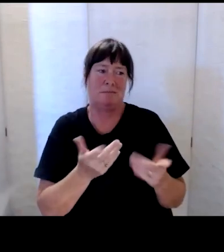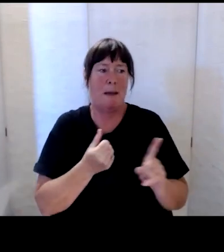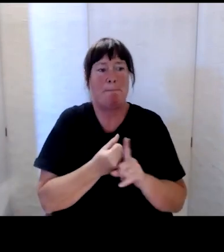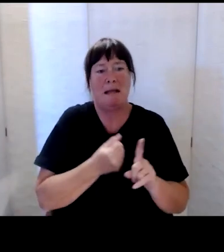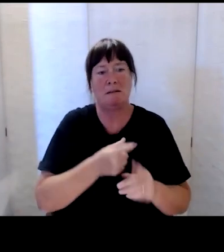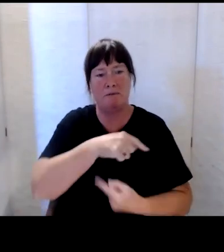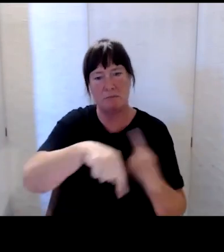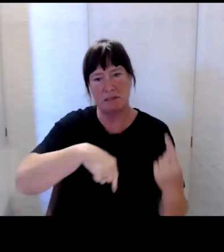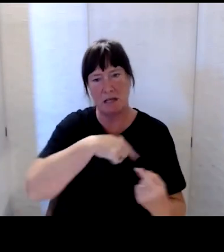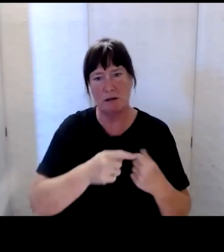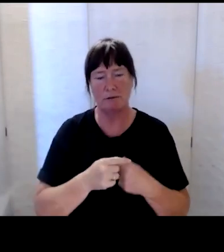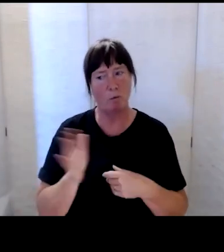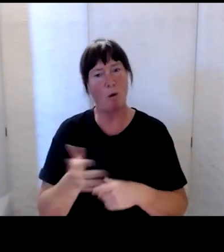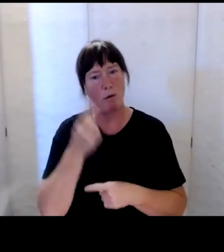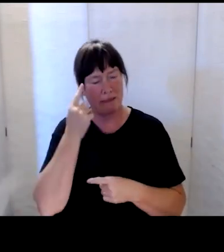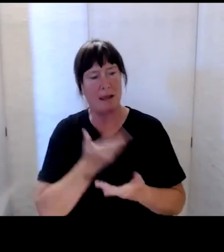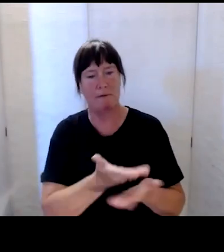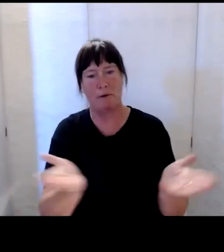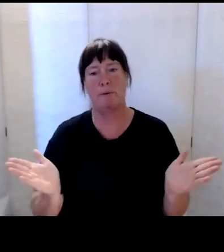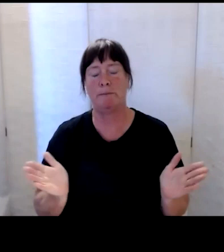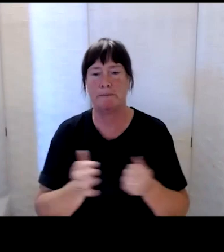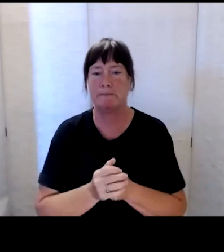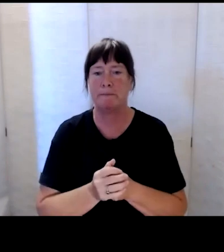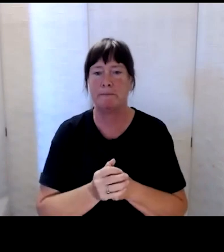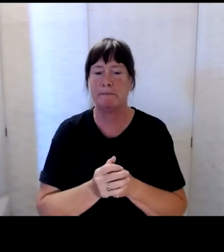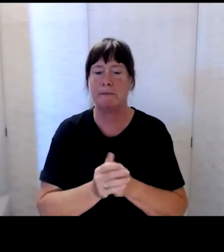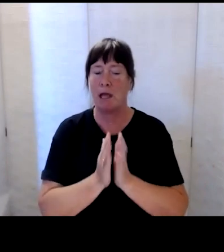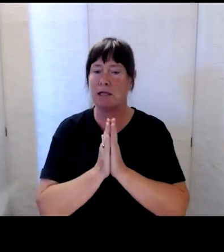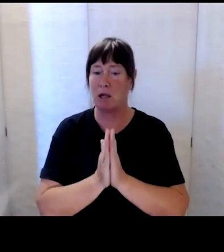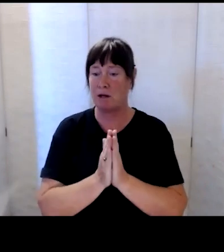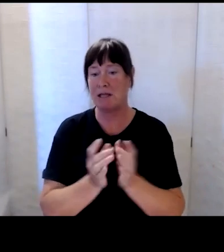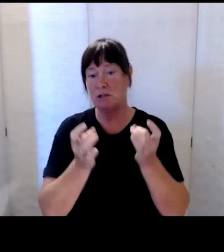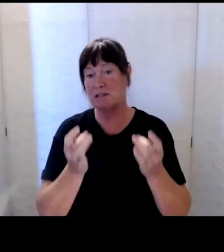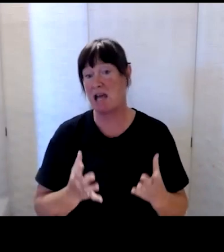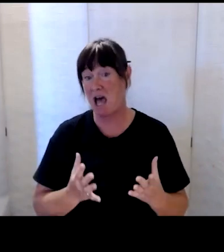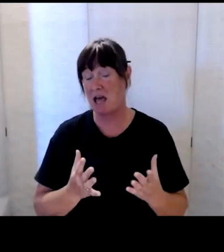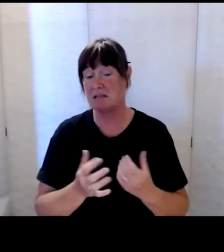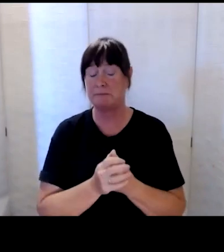So we think of you, and then our karakia for starting the night for our hui.